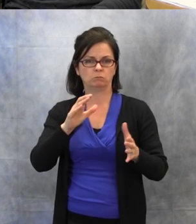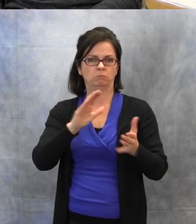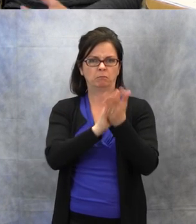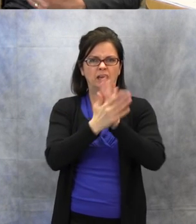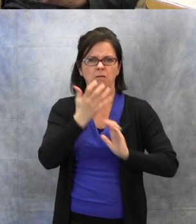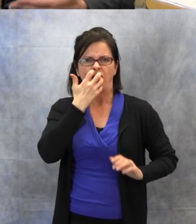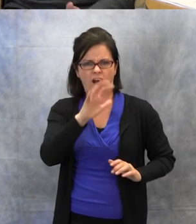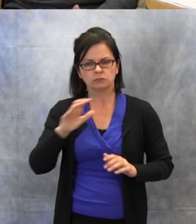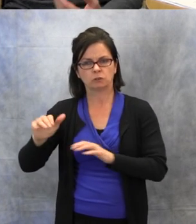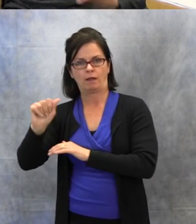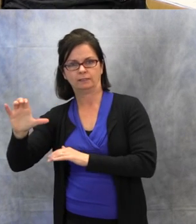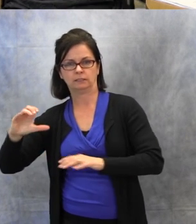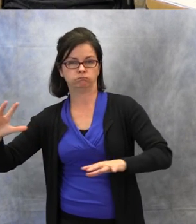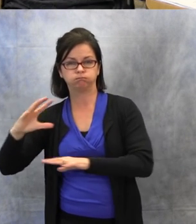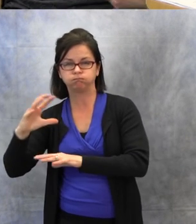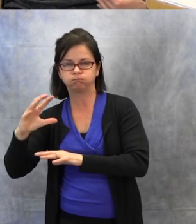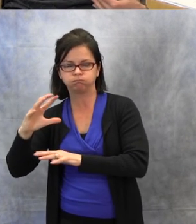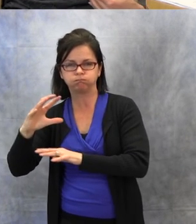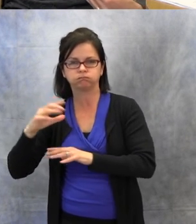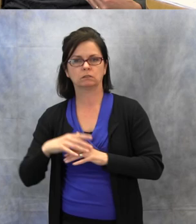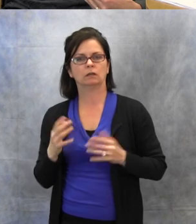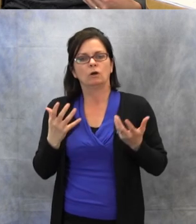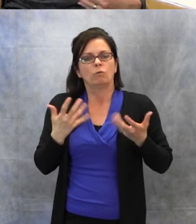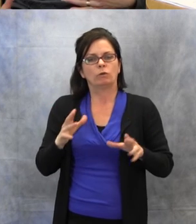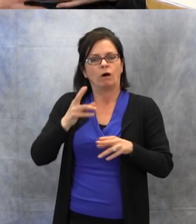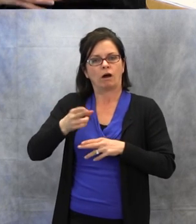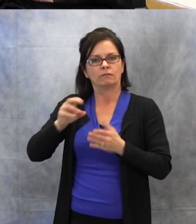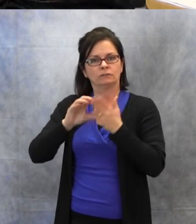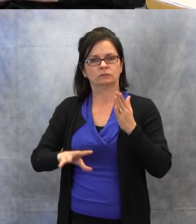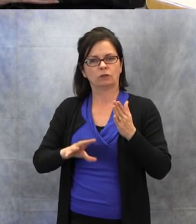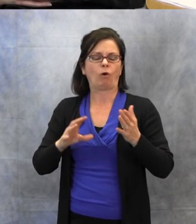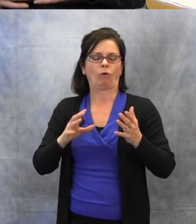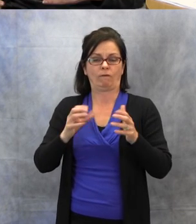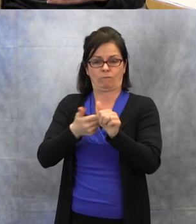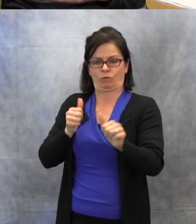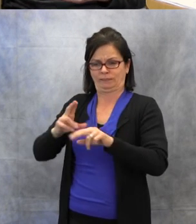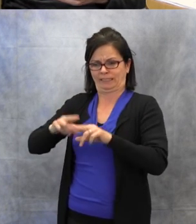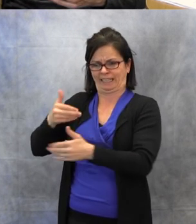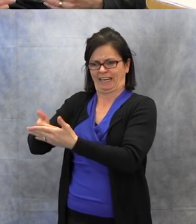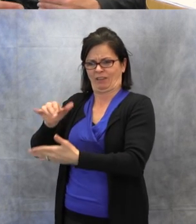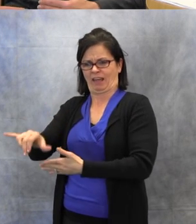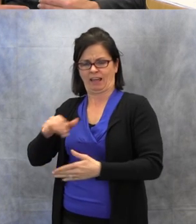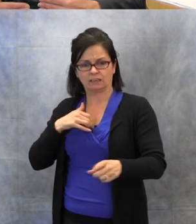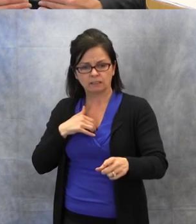So to make sure to avoid sitting near there, or to even talk about, "Can we turn that off